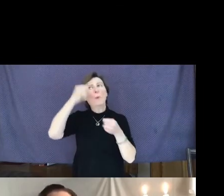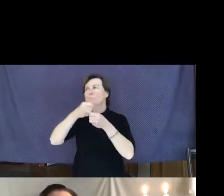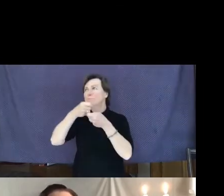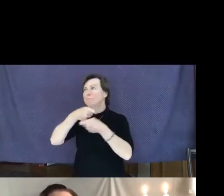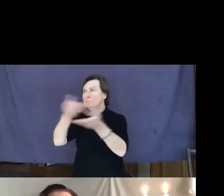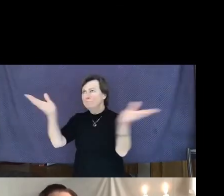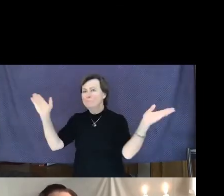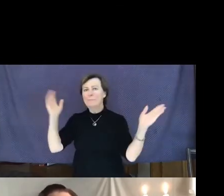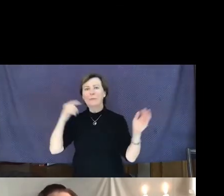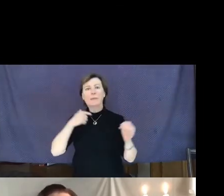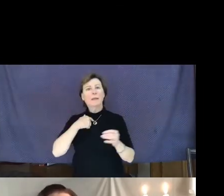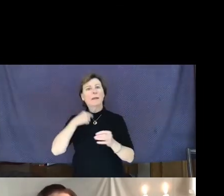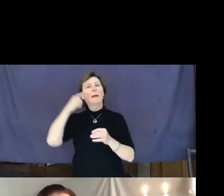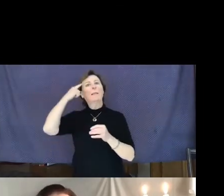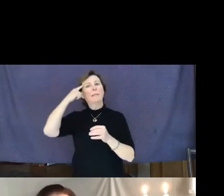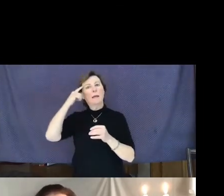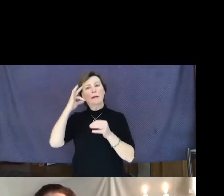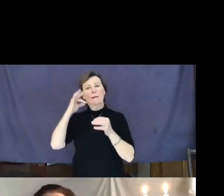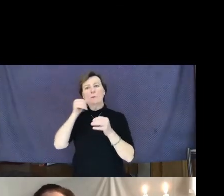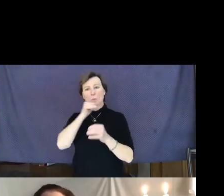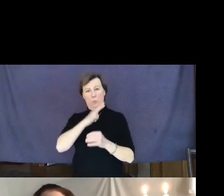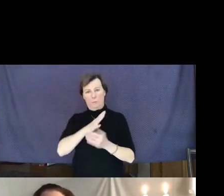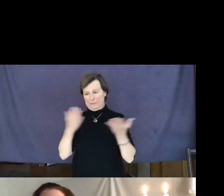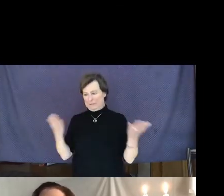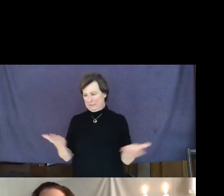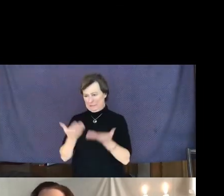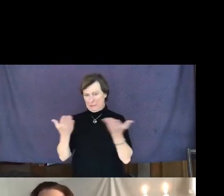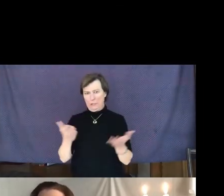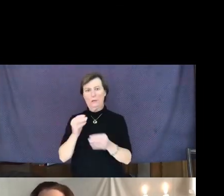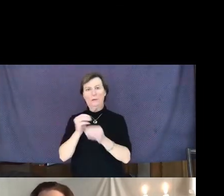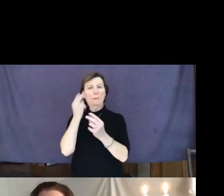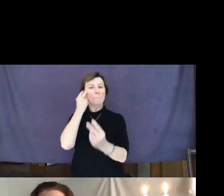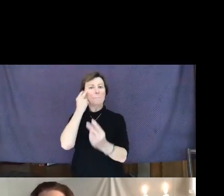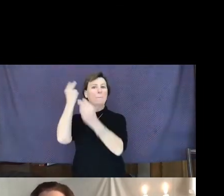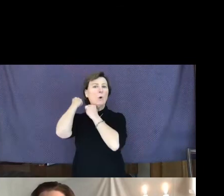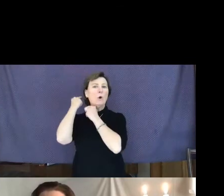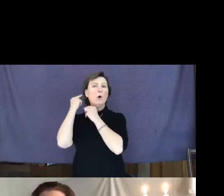memorial at UUCS who is doing what she can